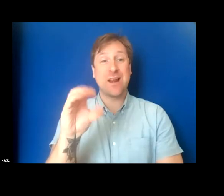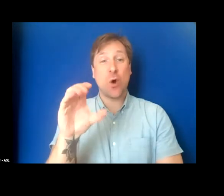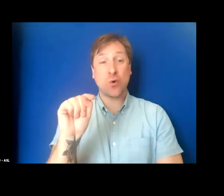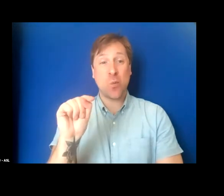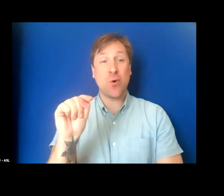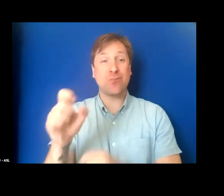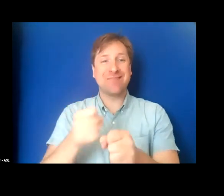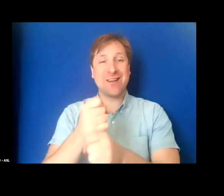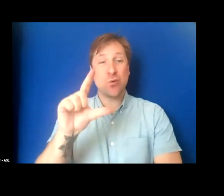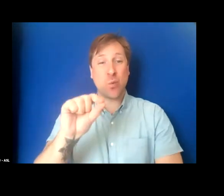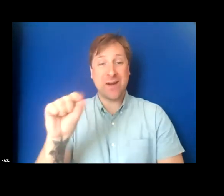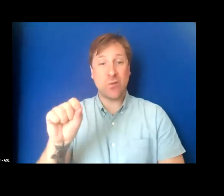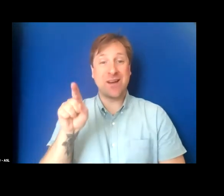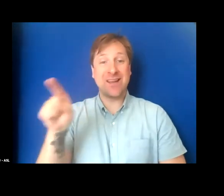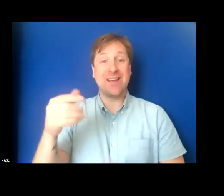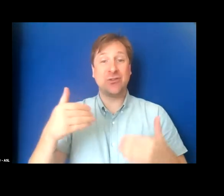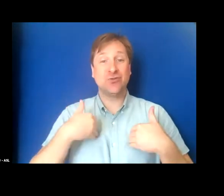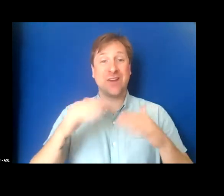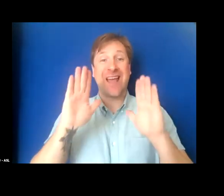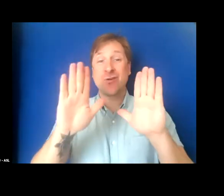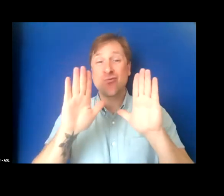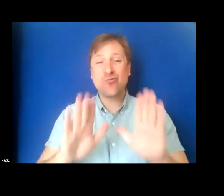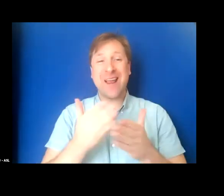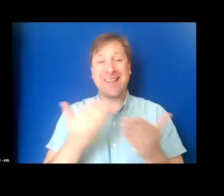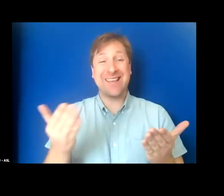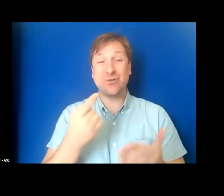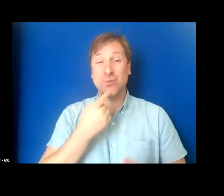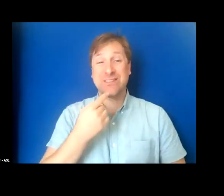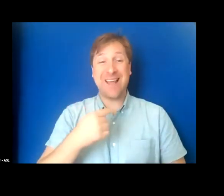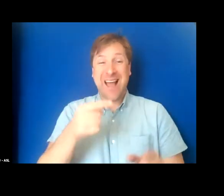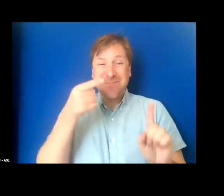and she had some great things to say. I specifically remember her saying, quote-